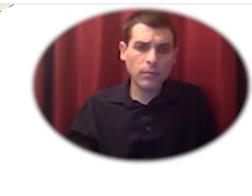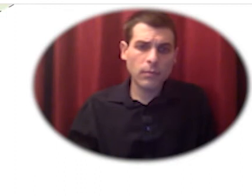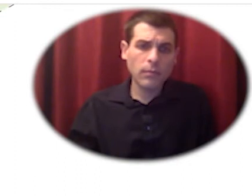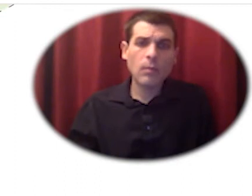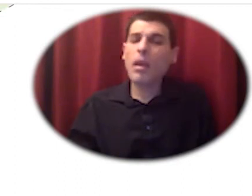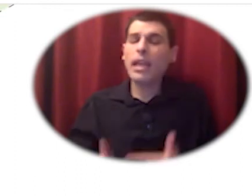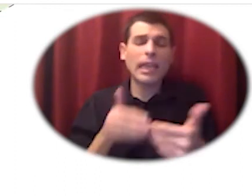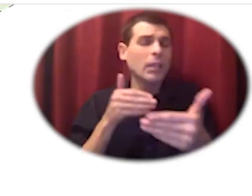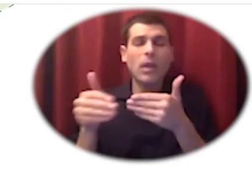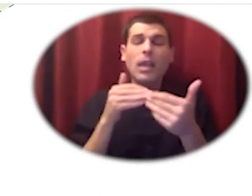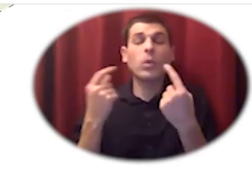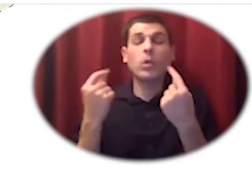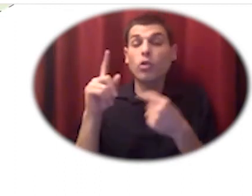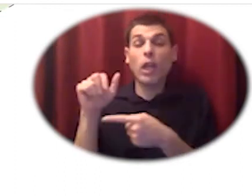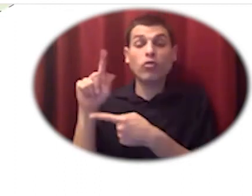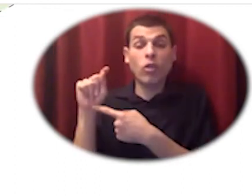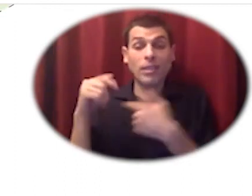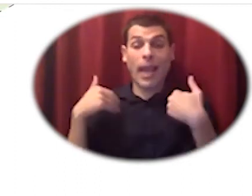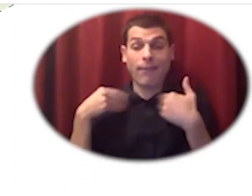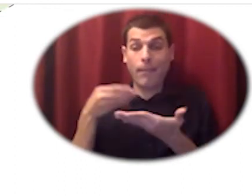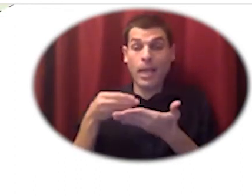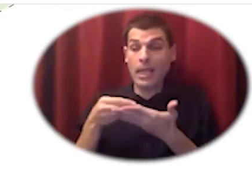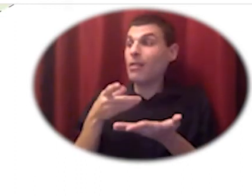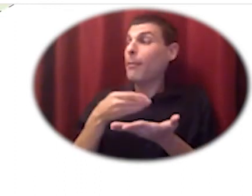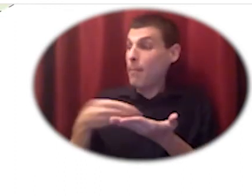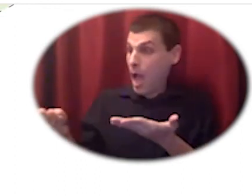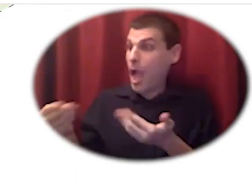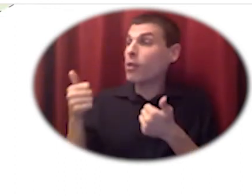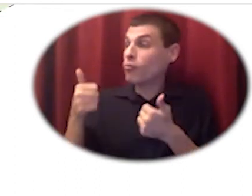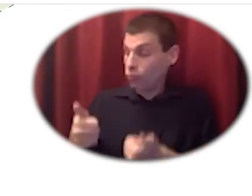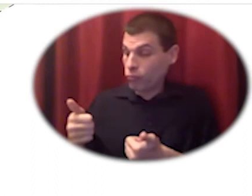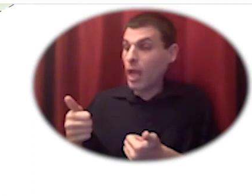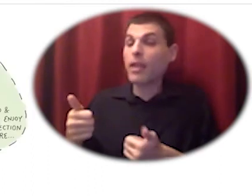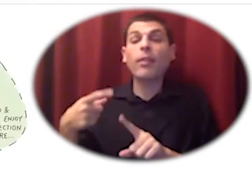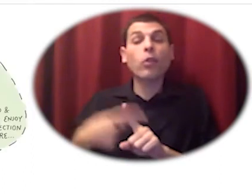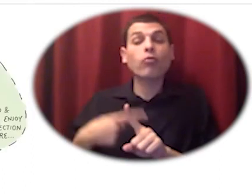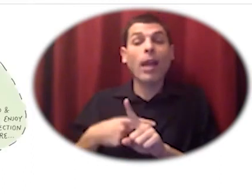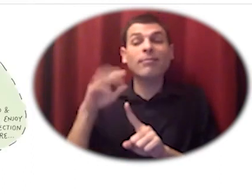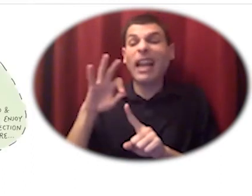they make that land long term they get land long-term tenure for these families